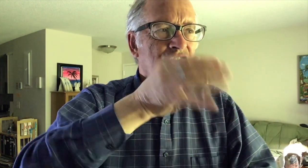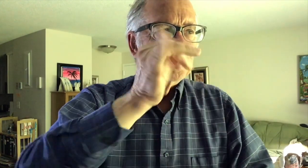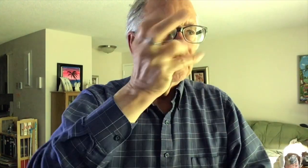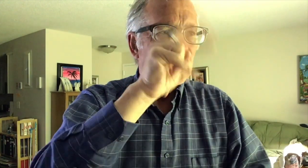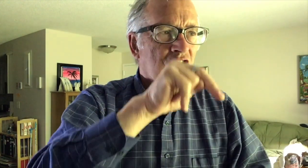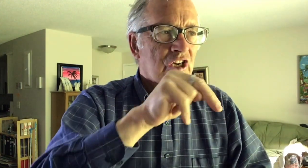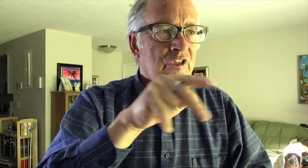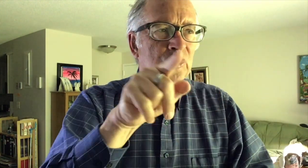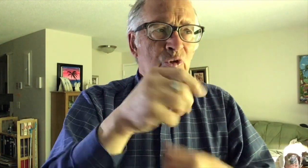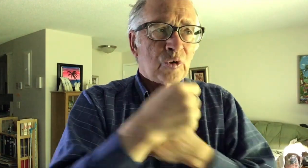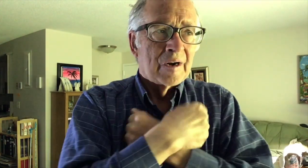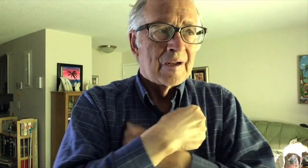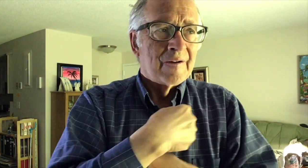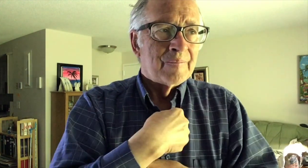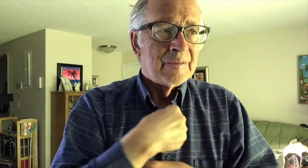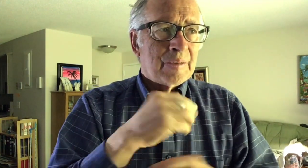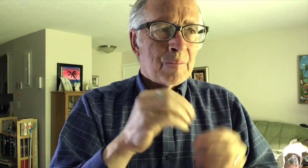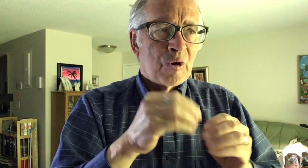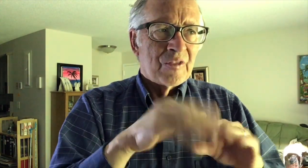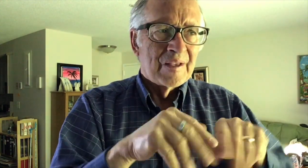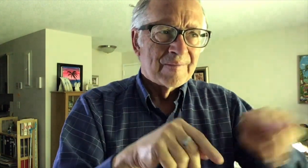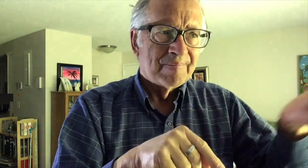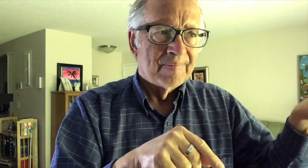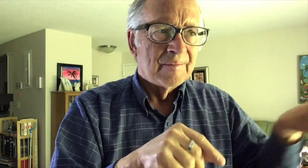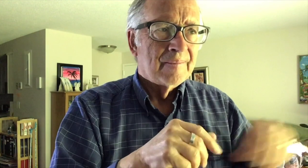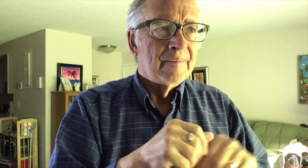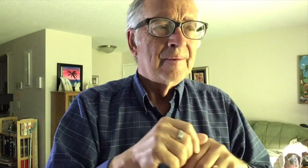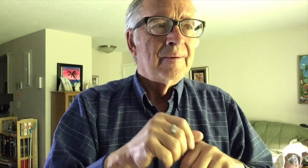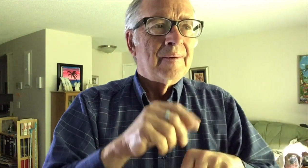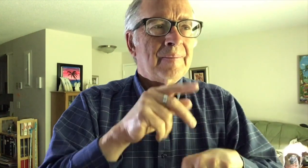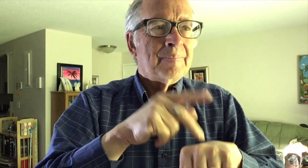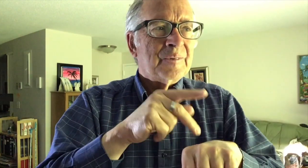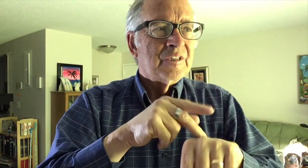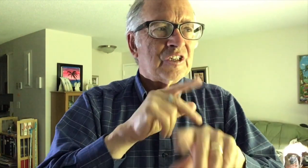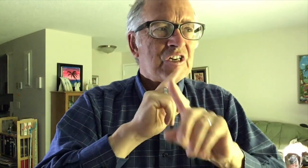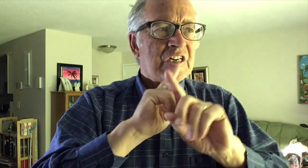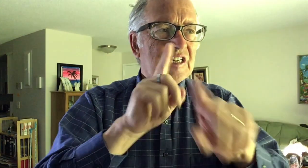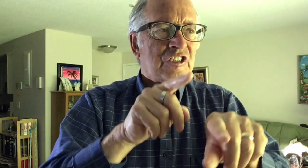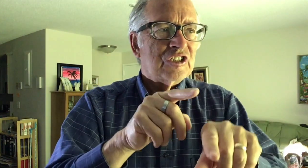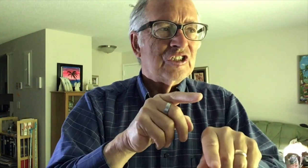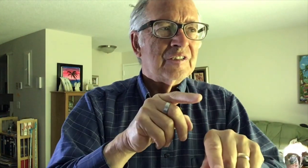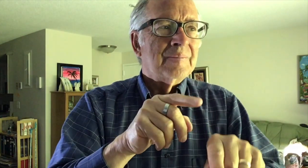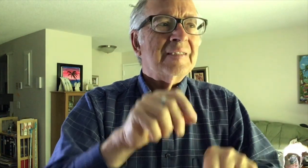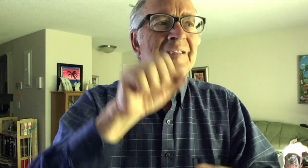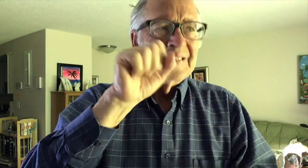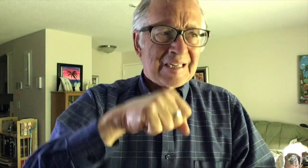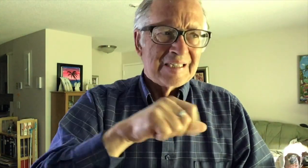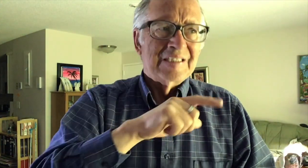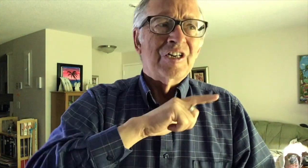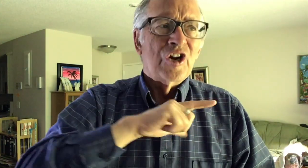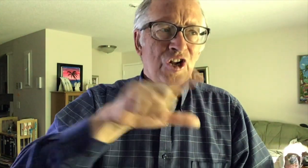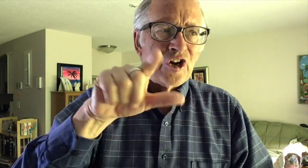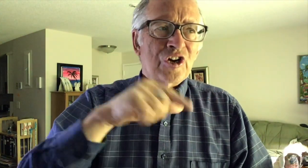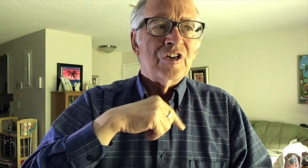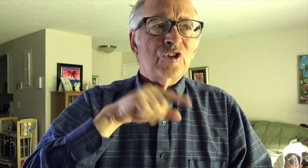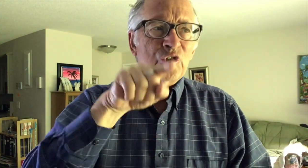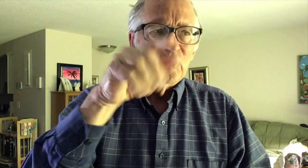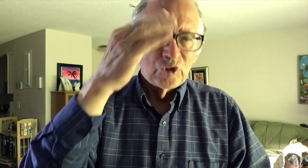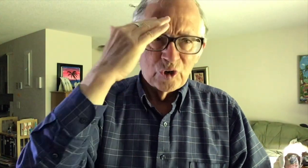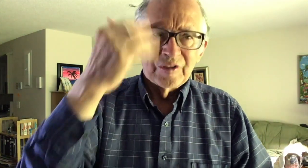he said to Simon Peter, "Simon, son of John, do you love me more than these?"